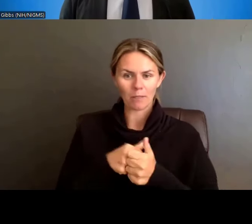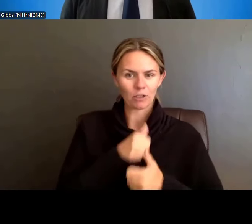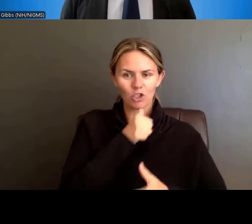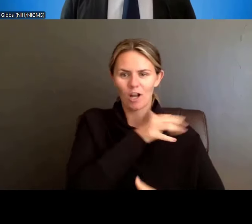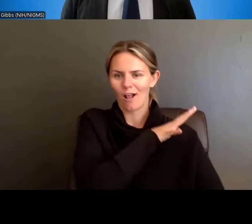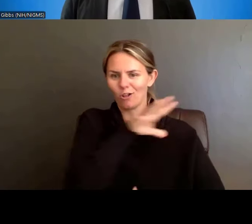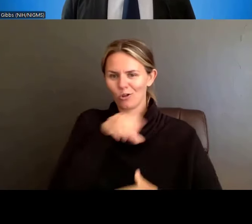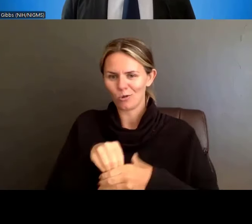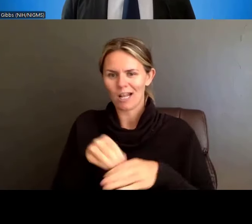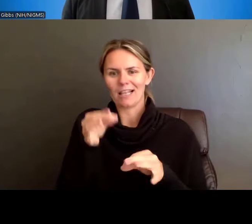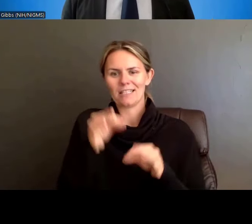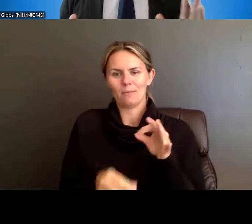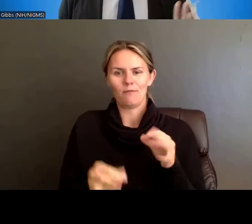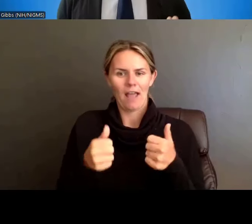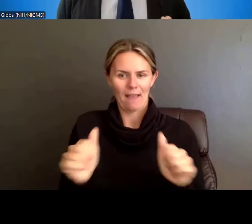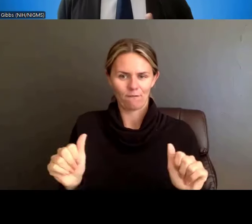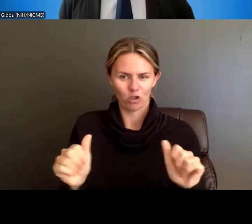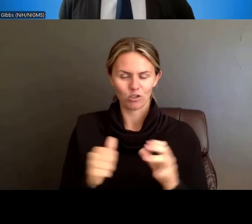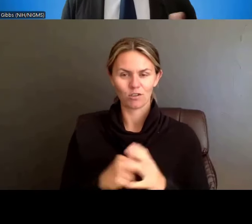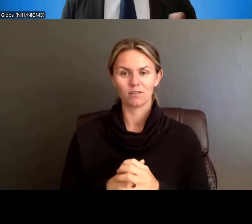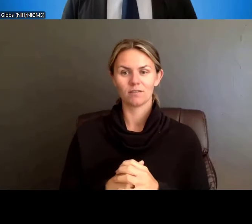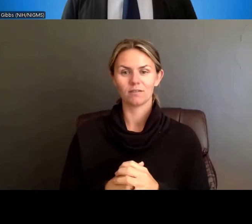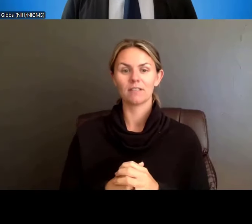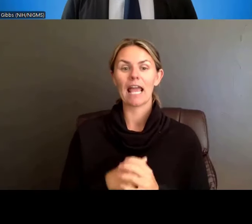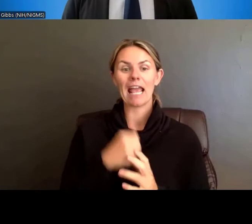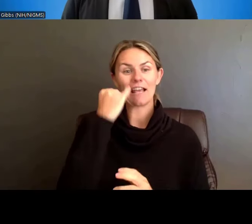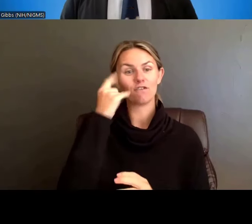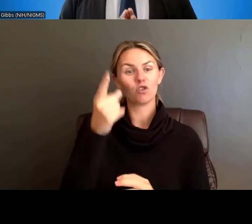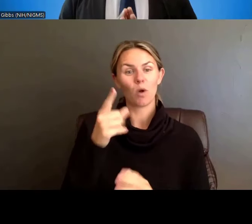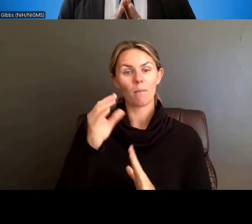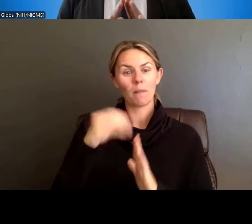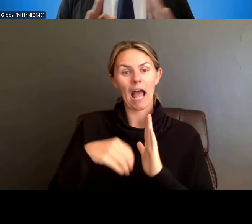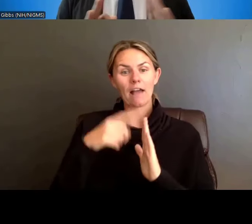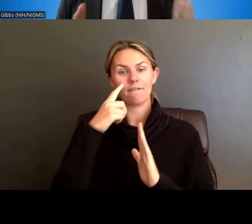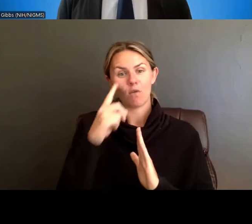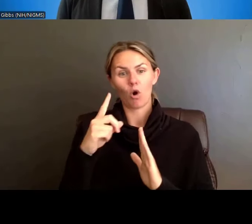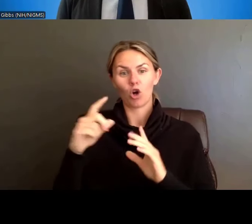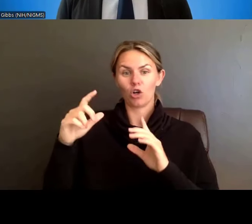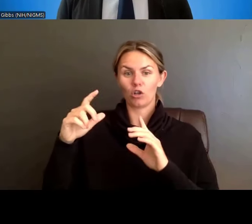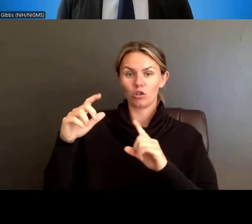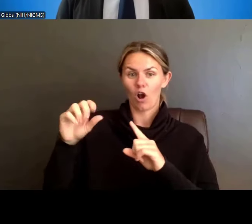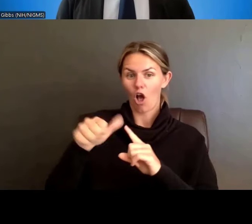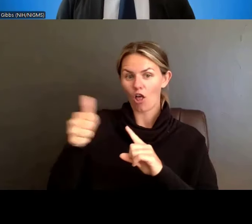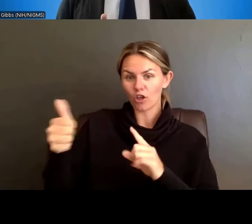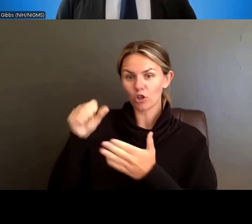or research project grants as a separate track, or keeping things where they are, we're only --